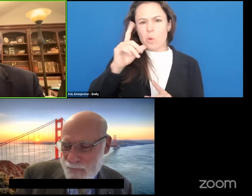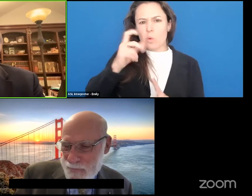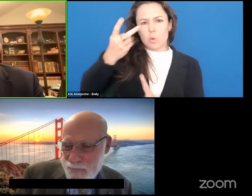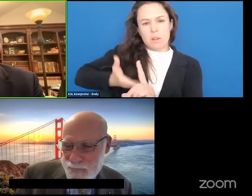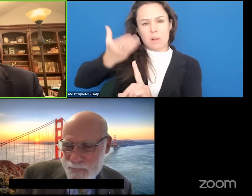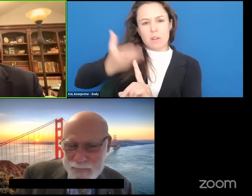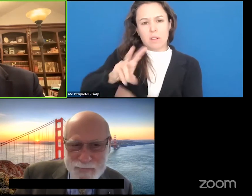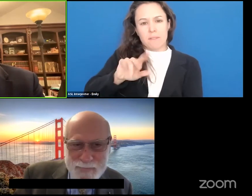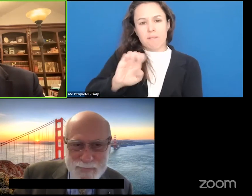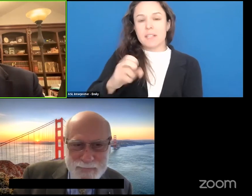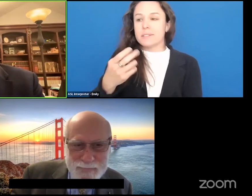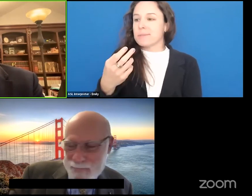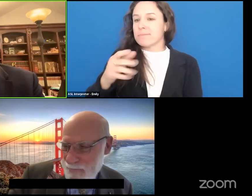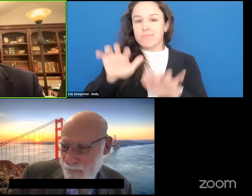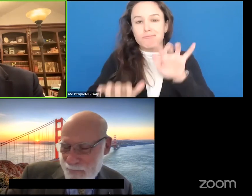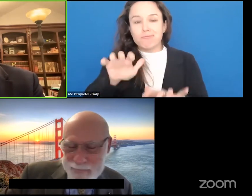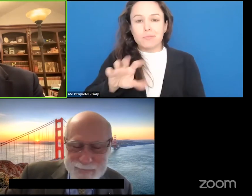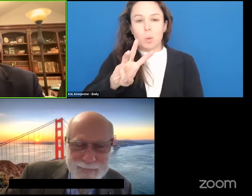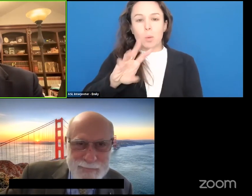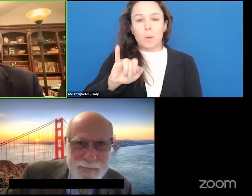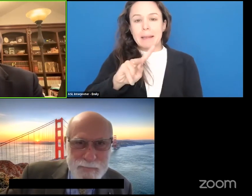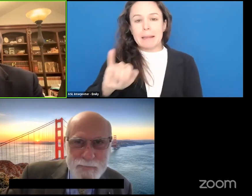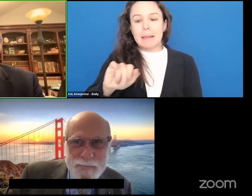him up on Wikipedia or again on the bios page that I just mentioned.